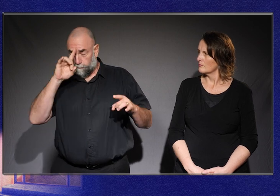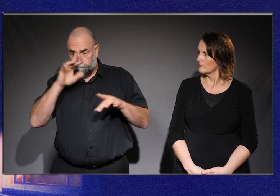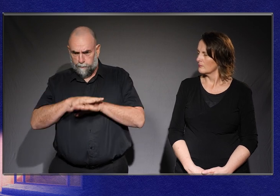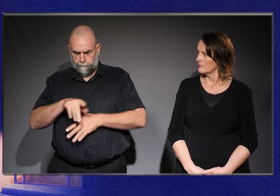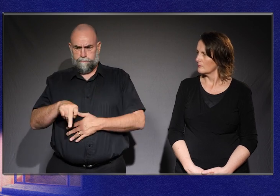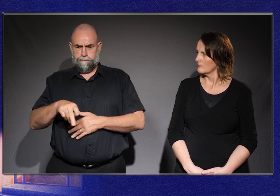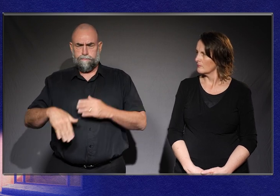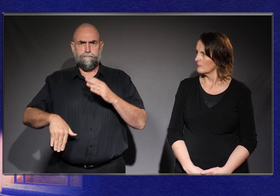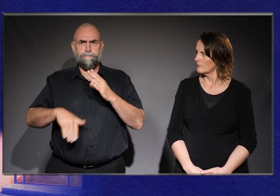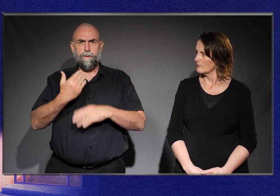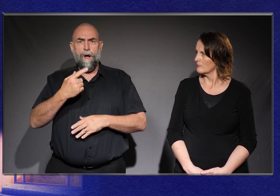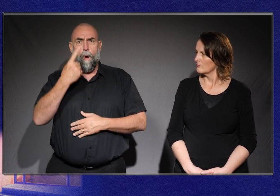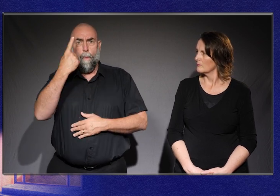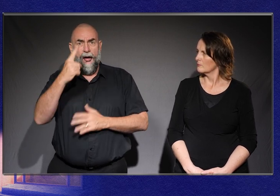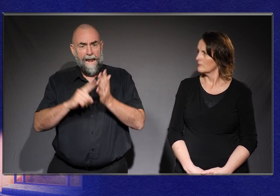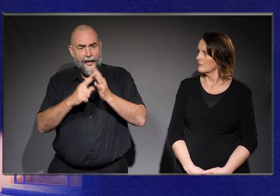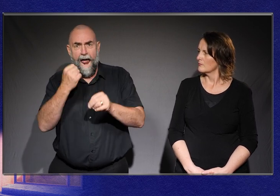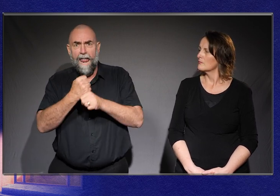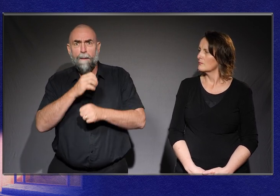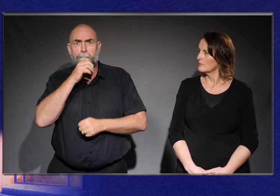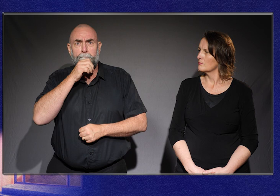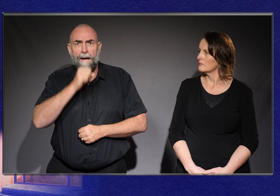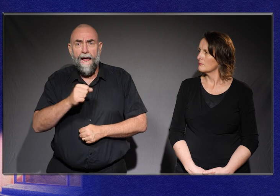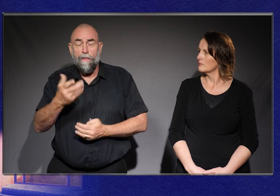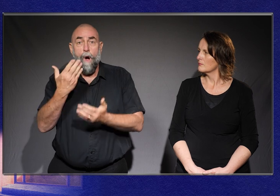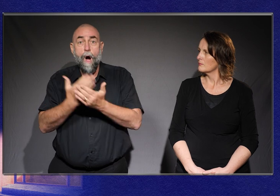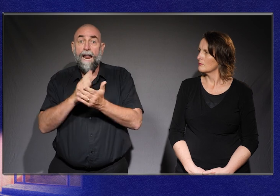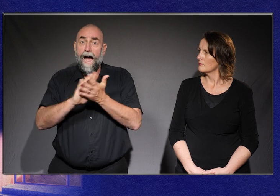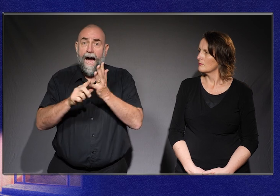it's a one-legged man, and they're on a hunt.